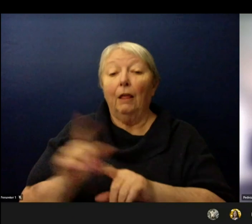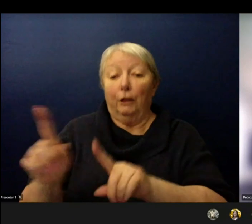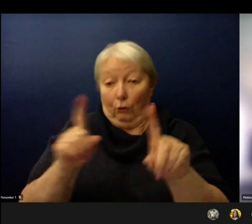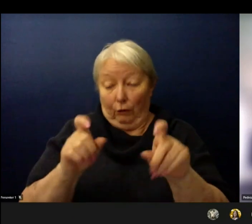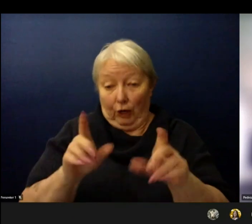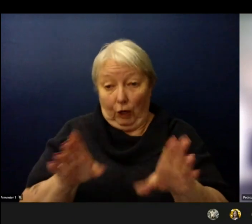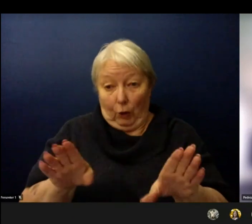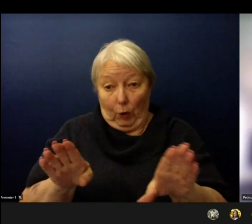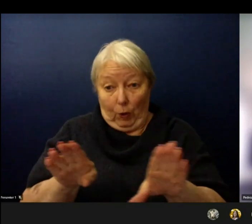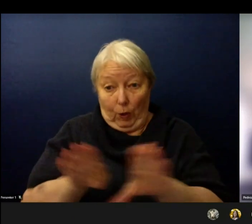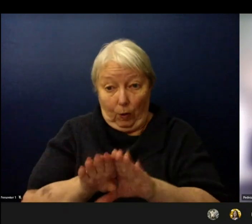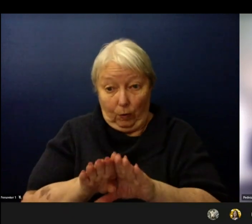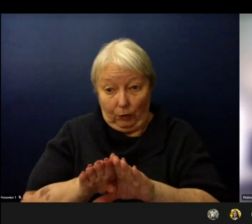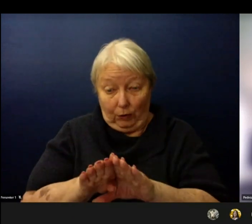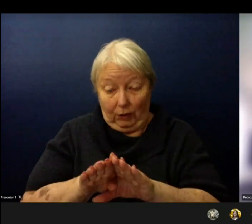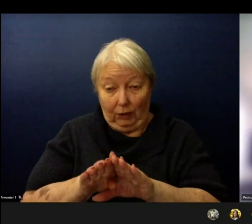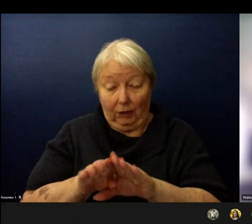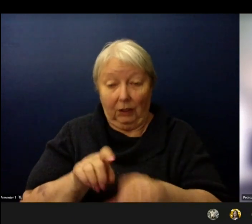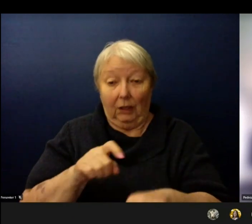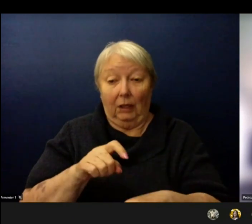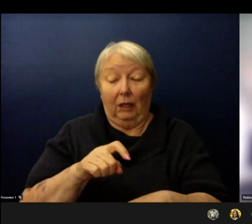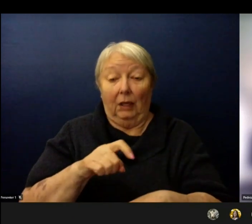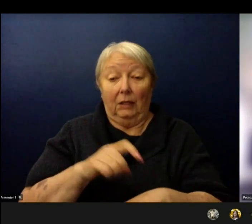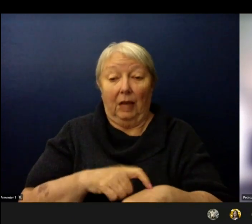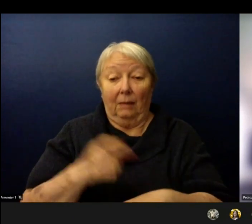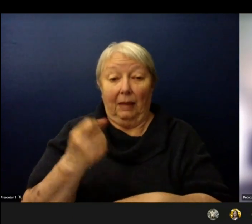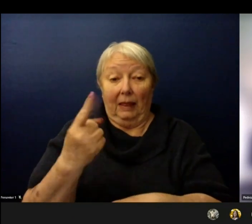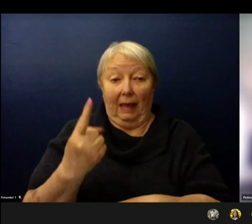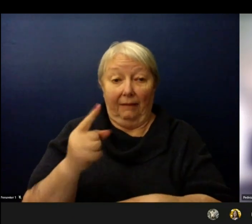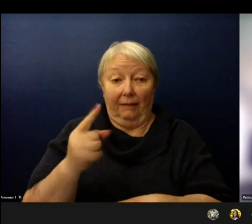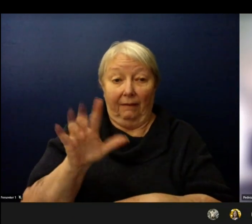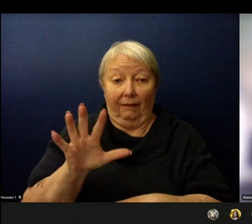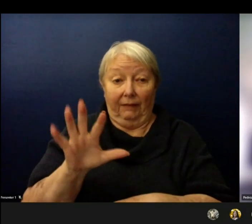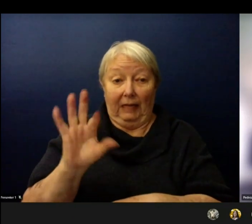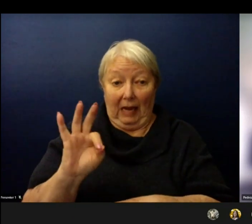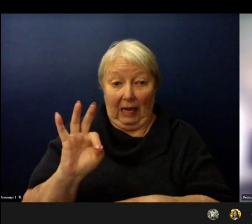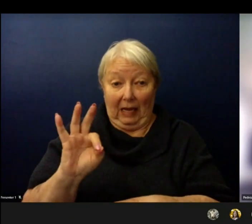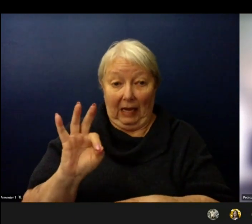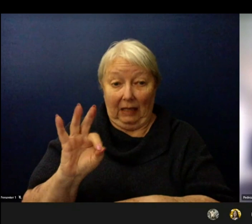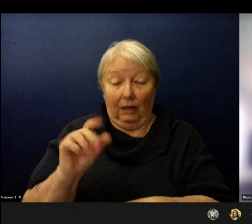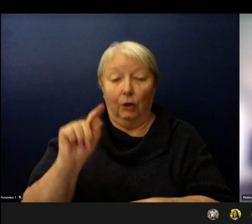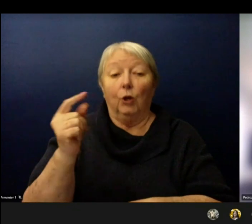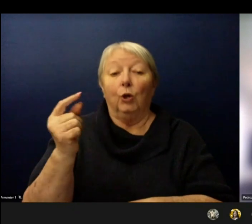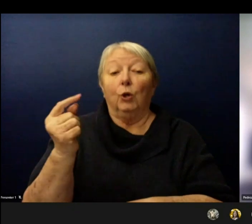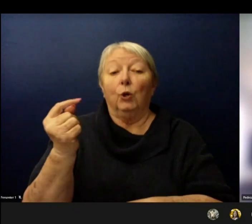said 11:59 on Tuesday April 6th. If you didn't get the survey please check